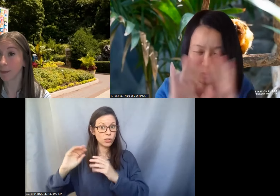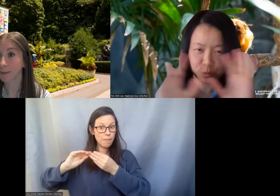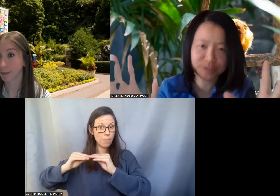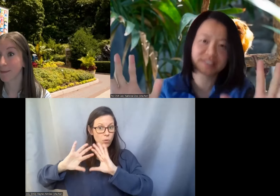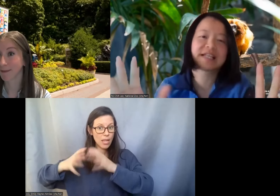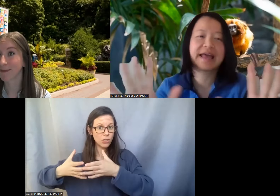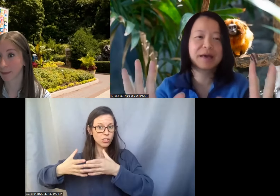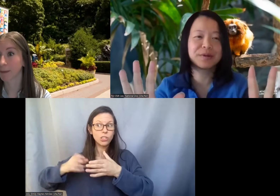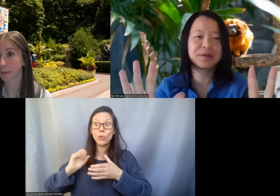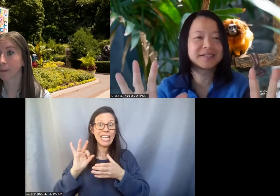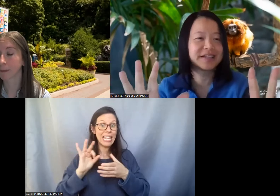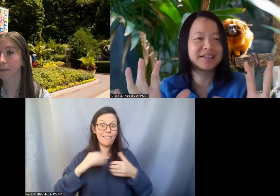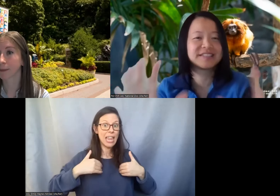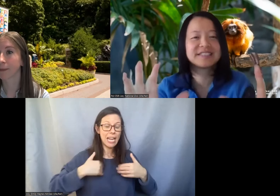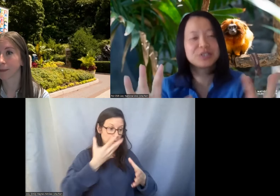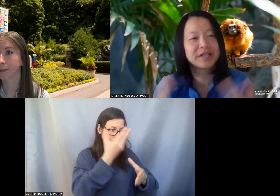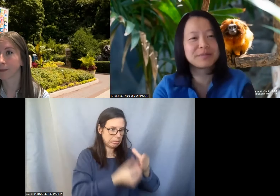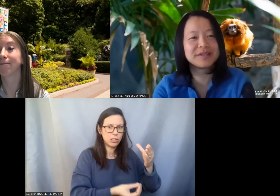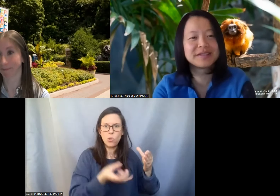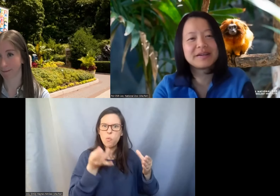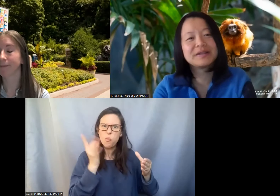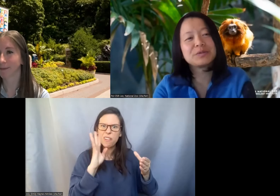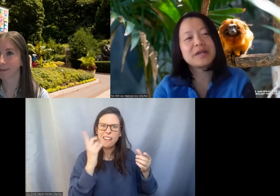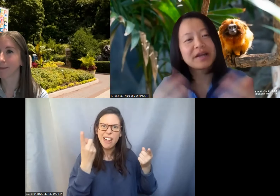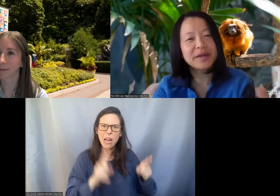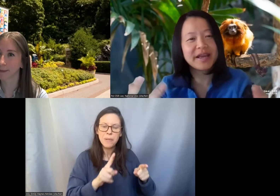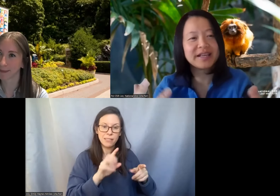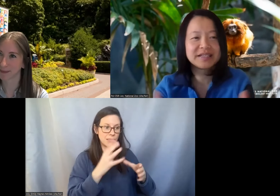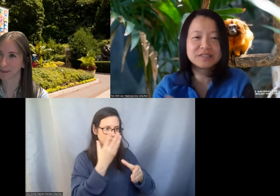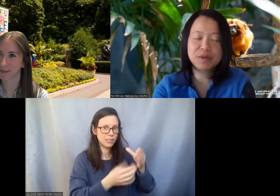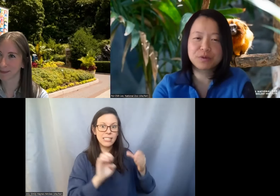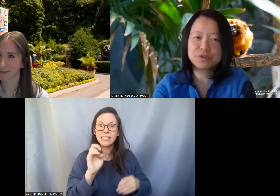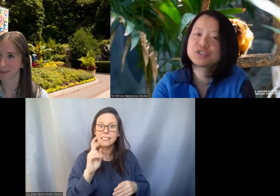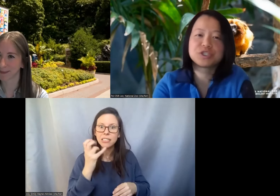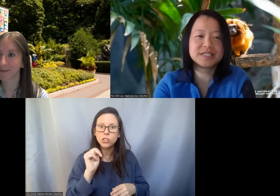the worst thing that happened an extinction happened. So we're like okay so maybe we should